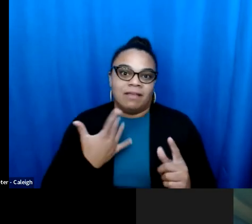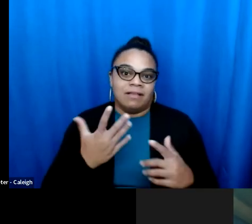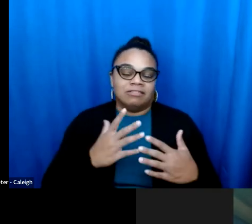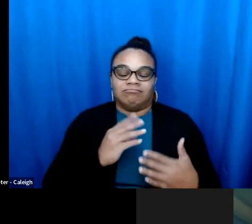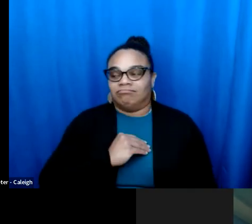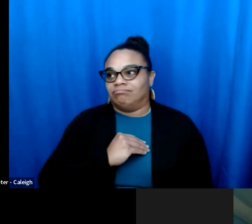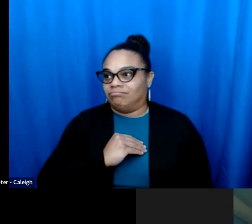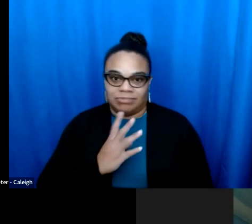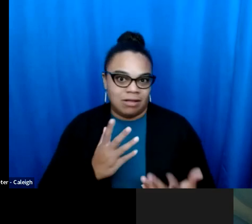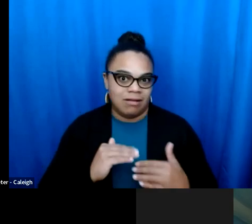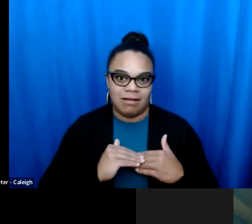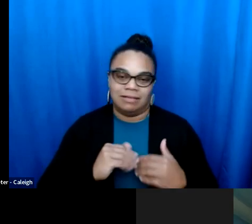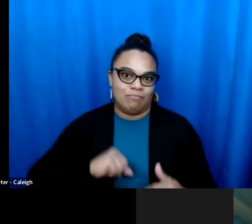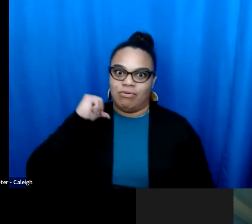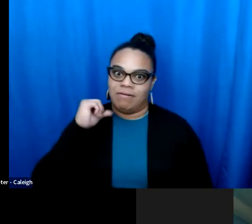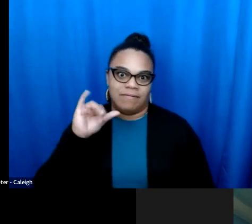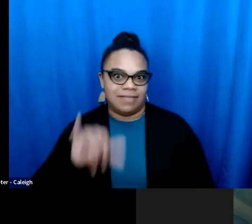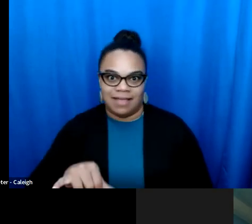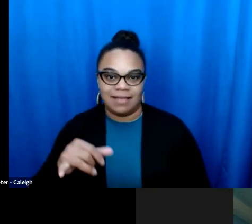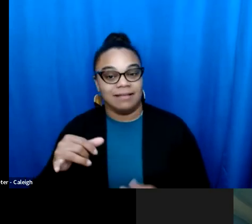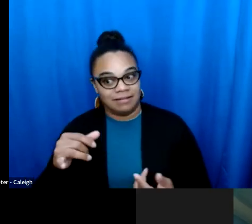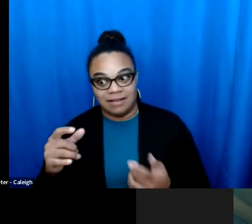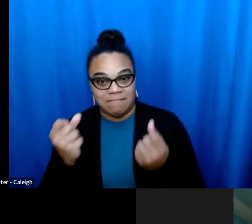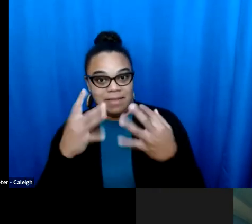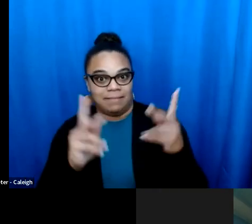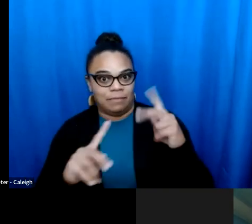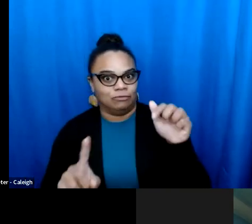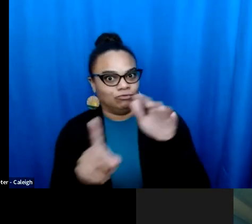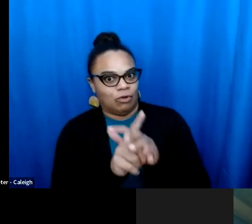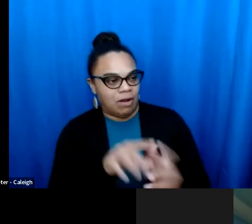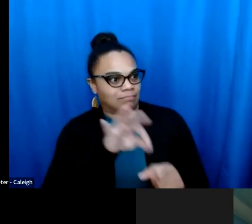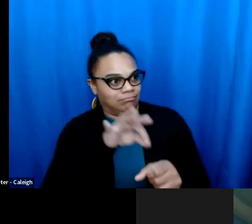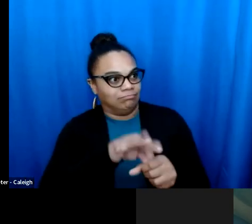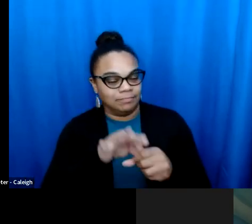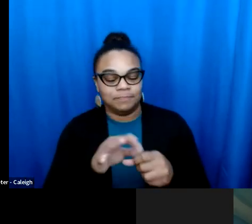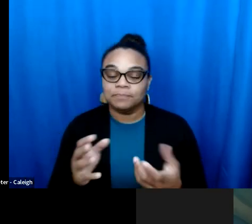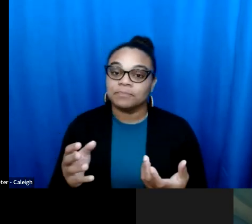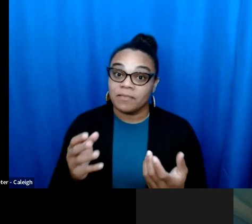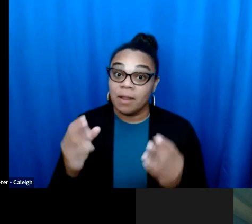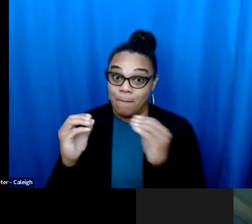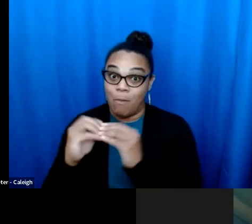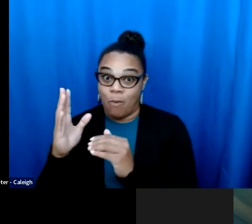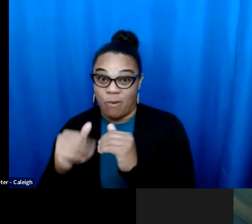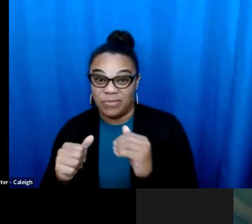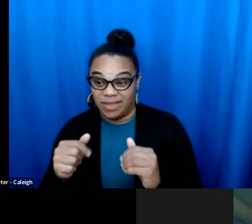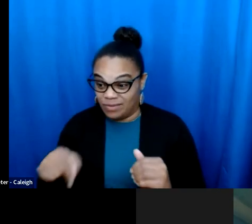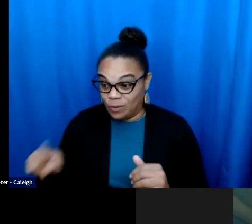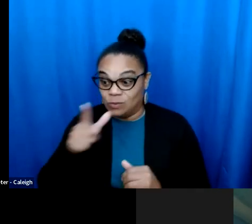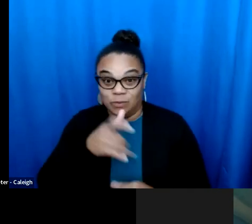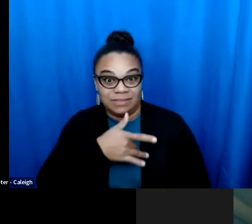I thought it was more 51/49 sort of proposition. So we were immensely gratified when the turnout was the highest turnout in primary election